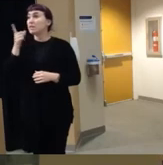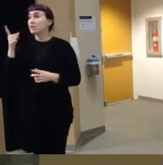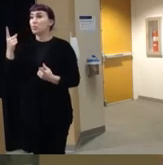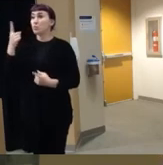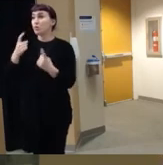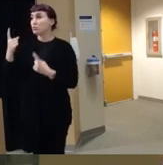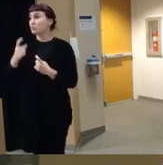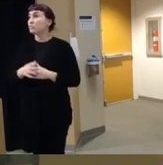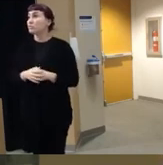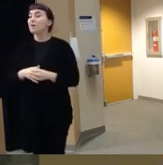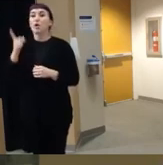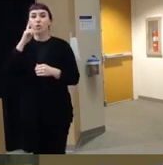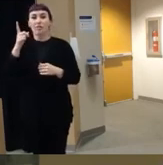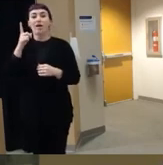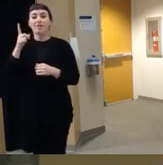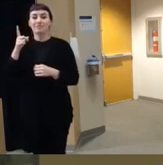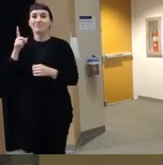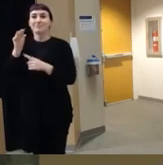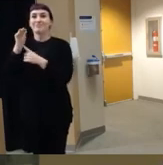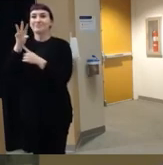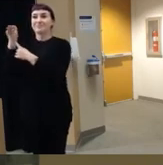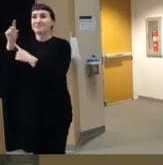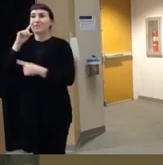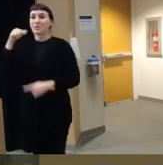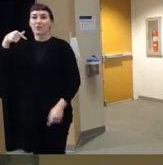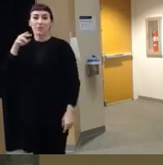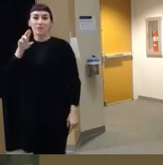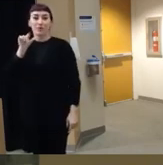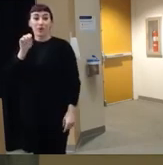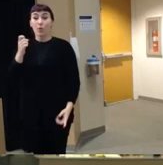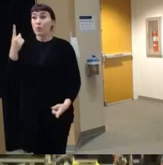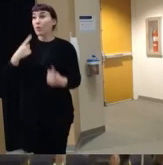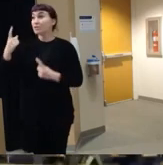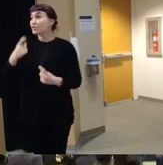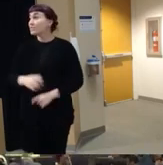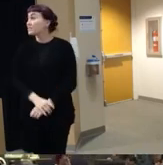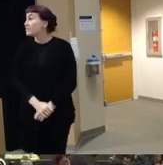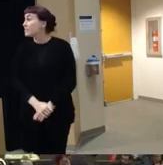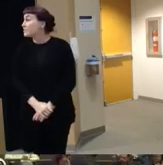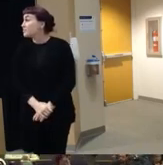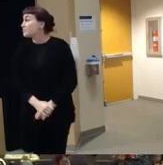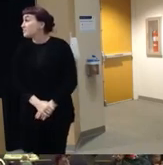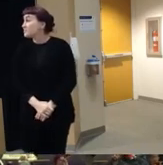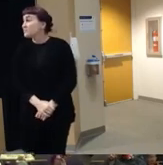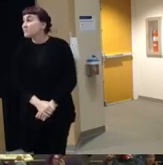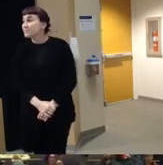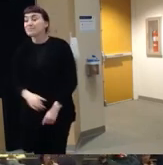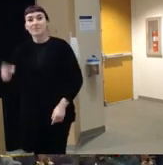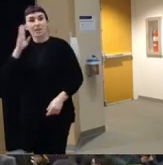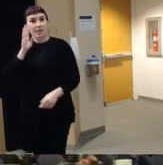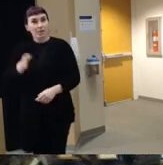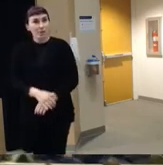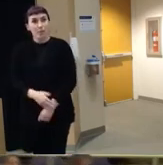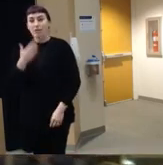coming up that means the QR code is behind me um questions yes hello thank you for that